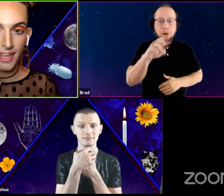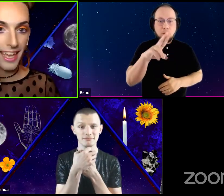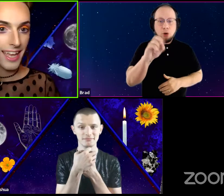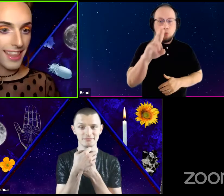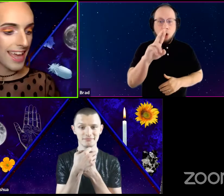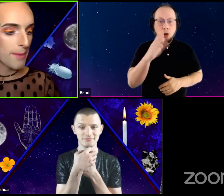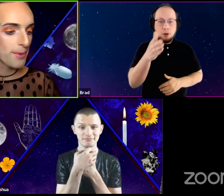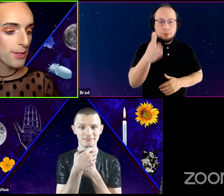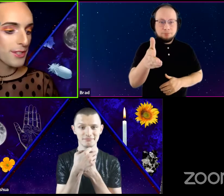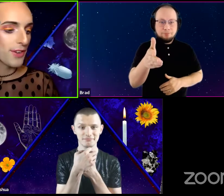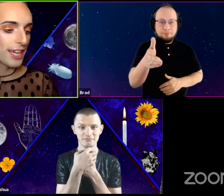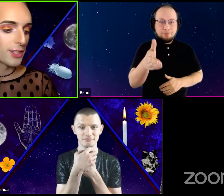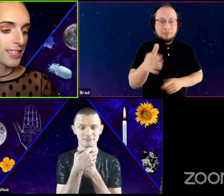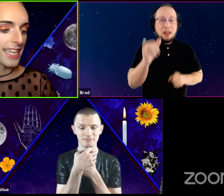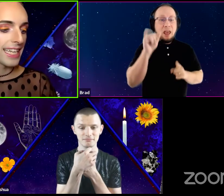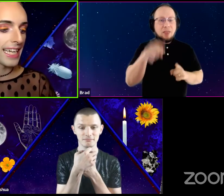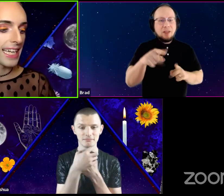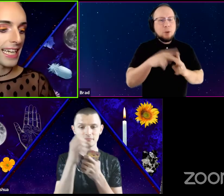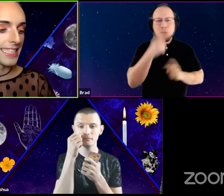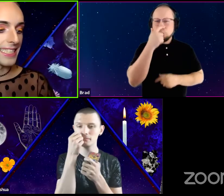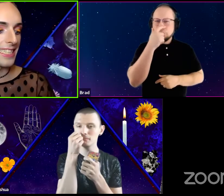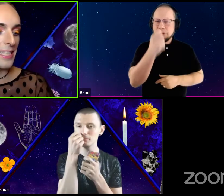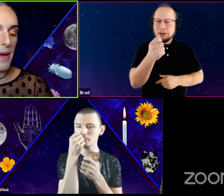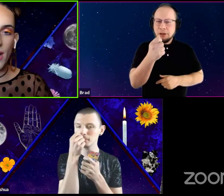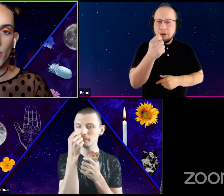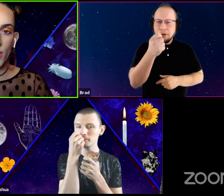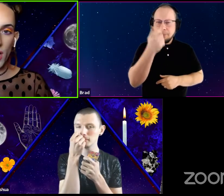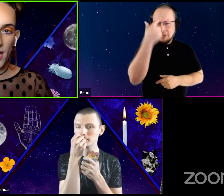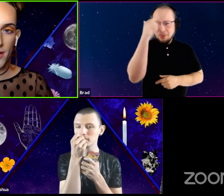The emperor is very interesting because it's about sort